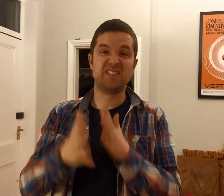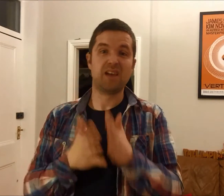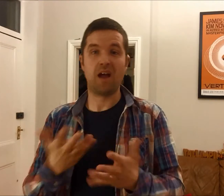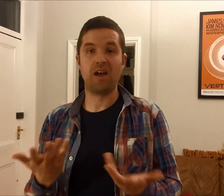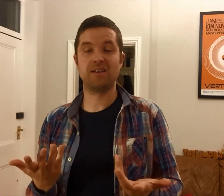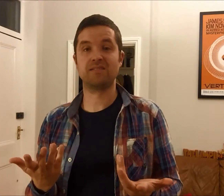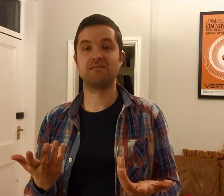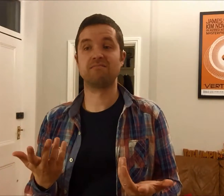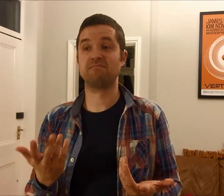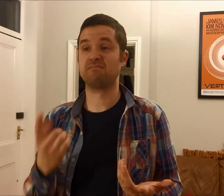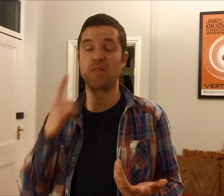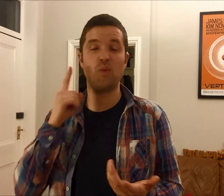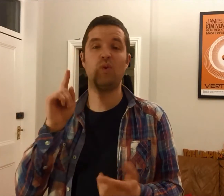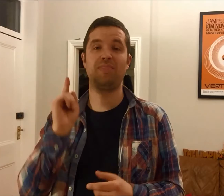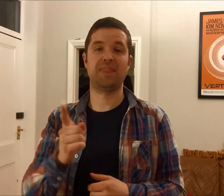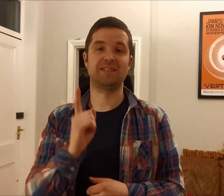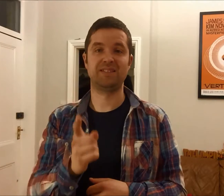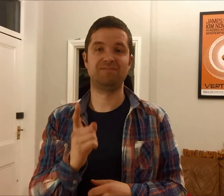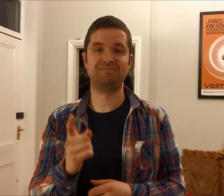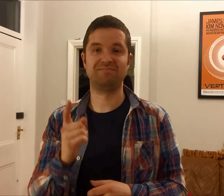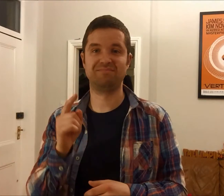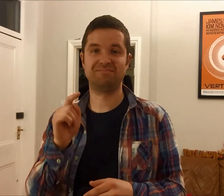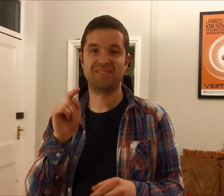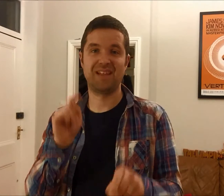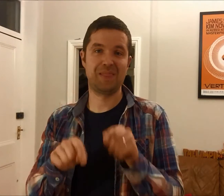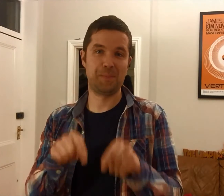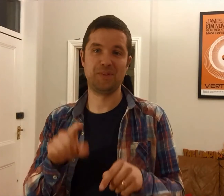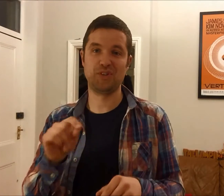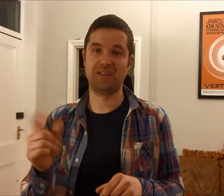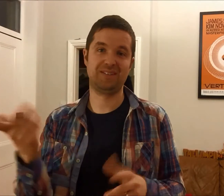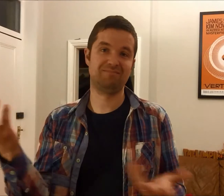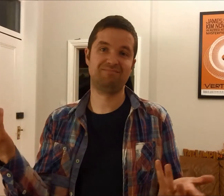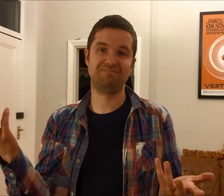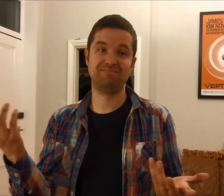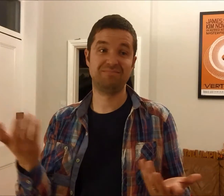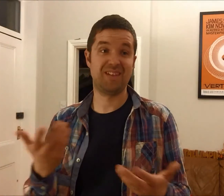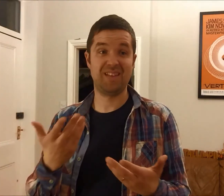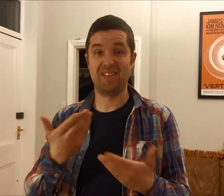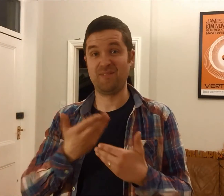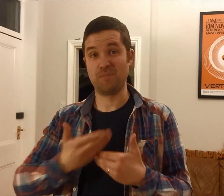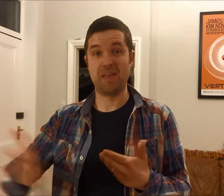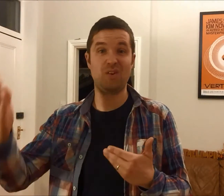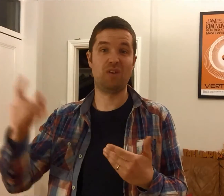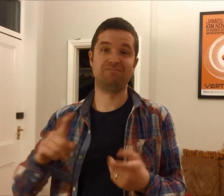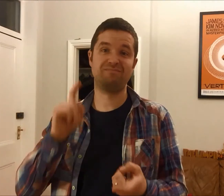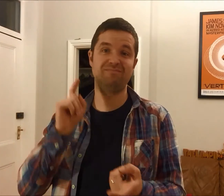It seemed a great name and it was timely - everybody knew about it and it was easy to sign so I thought that's it.